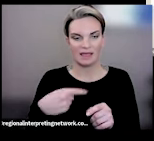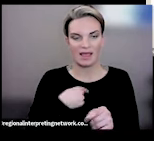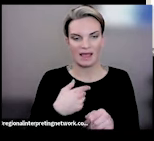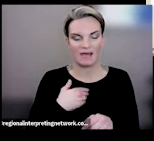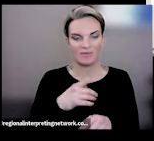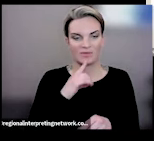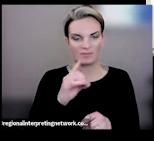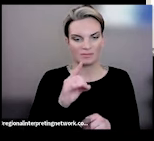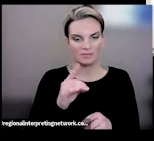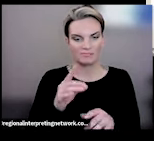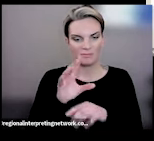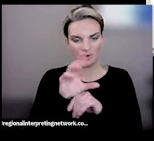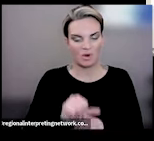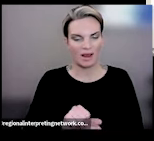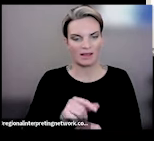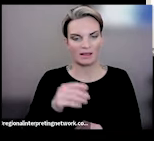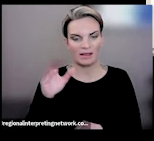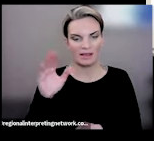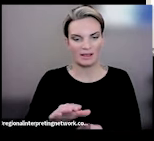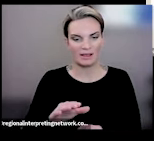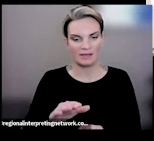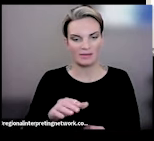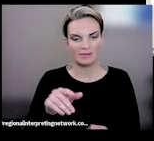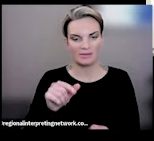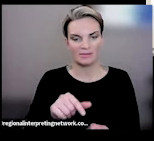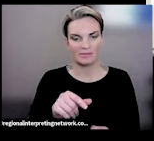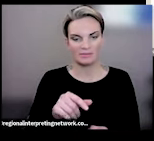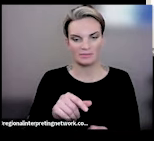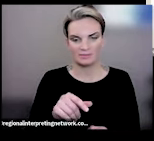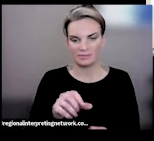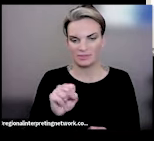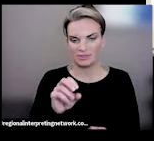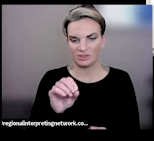high blood pressure. I limit water but have been dehydrated. I struggle to find things to